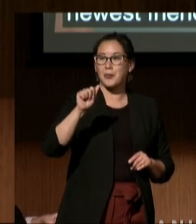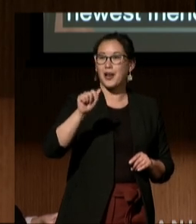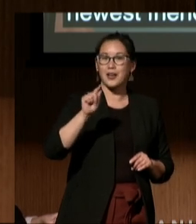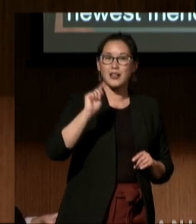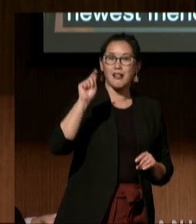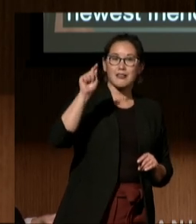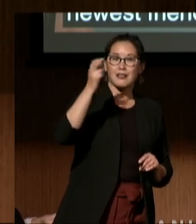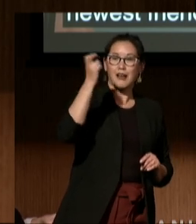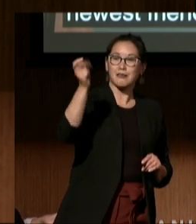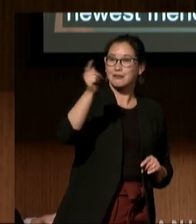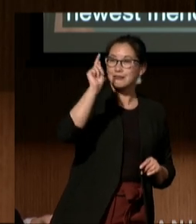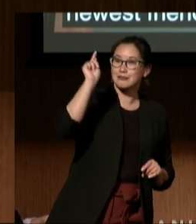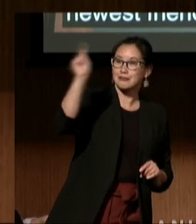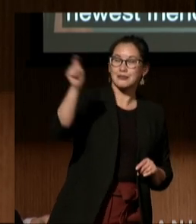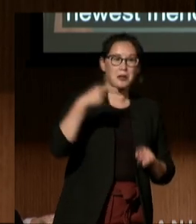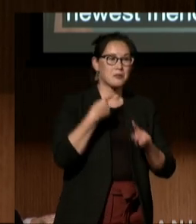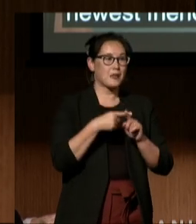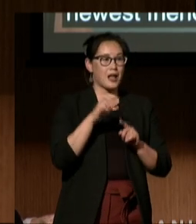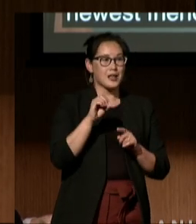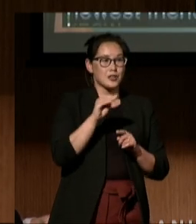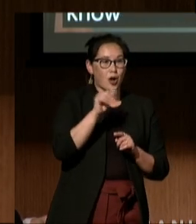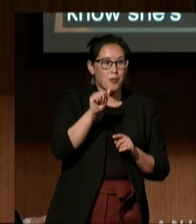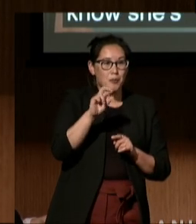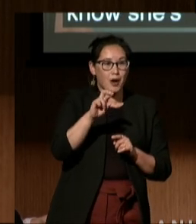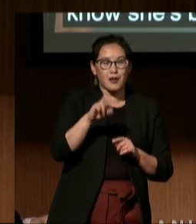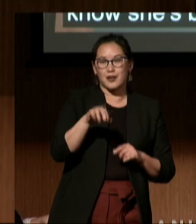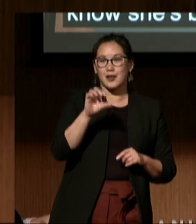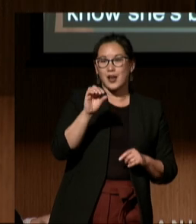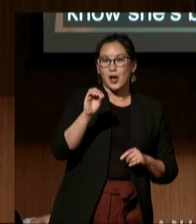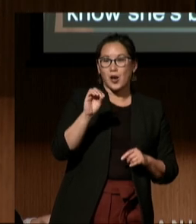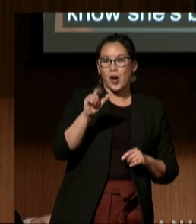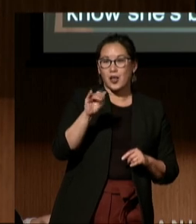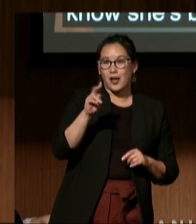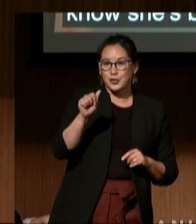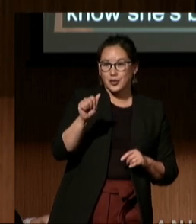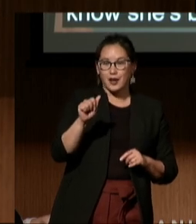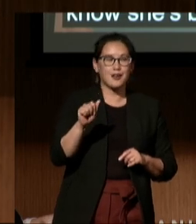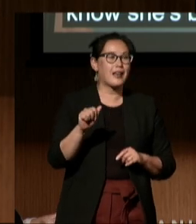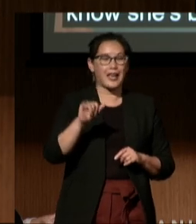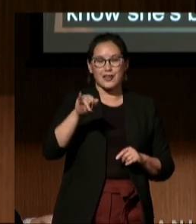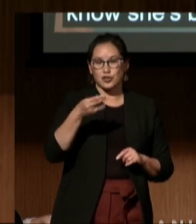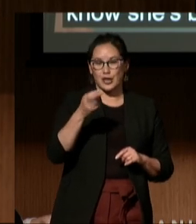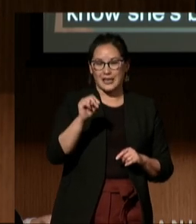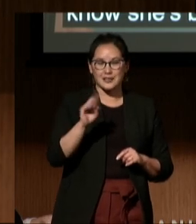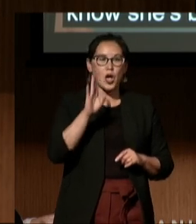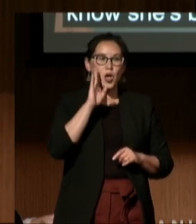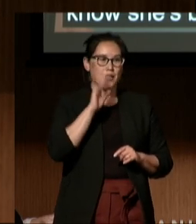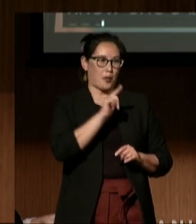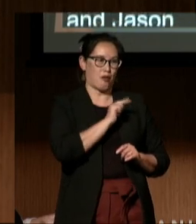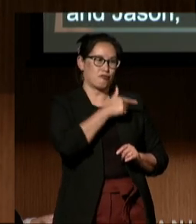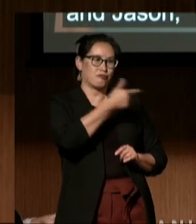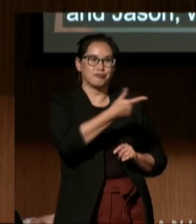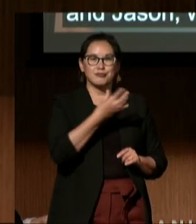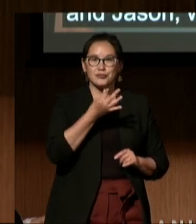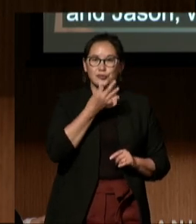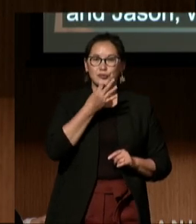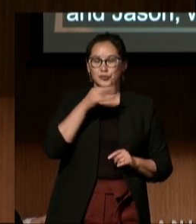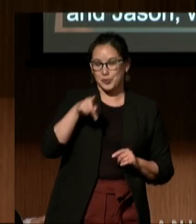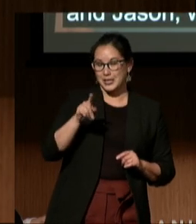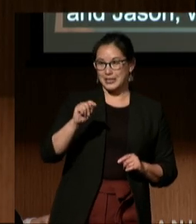and, of course, Omar, Alandra, and Jason, who you'll hear from shortly. At the PTI, we understand that when